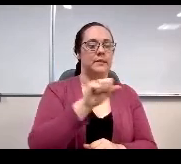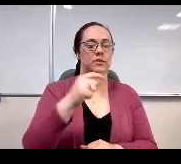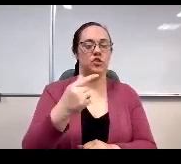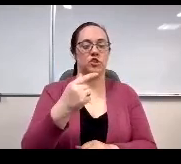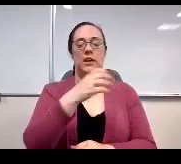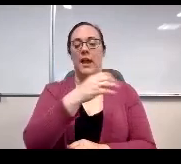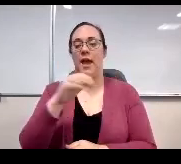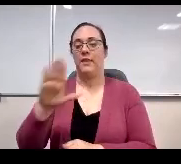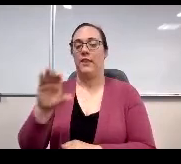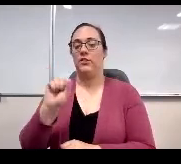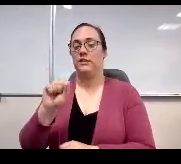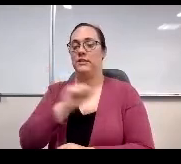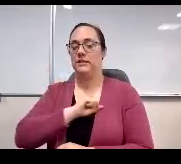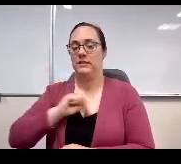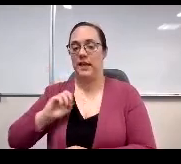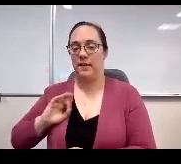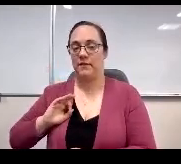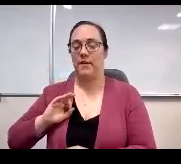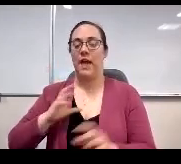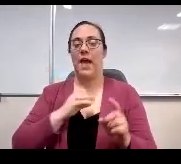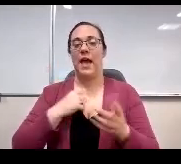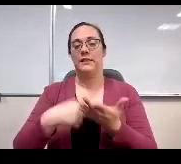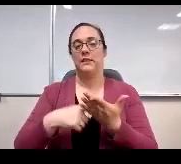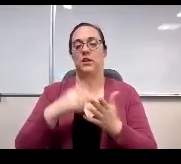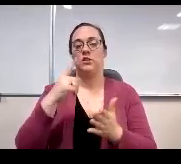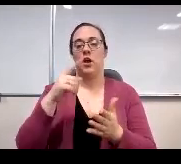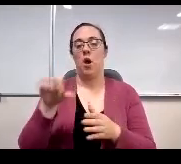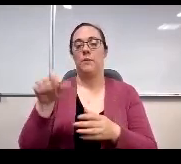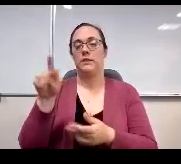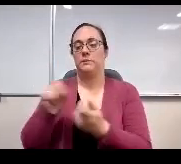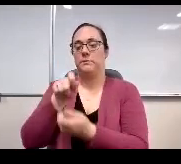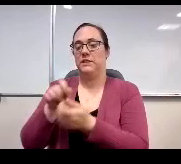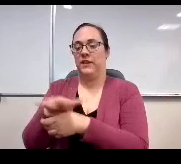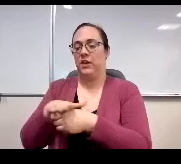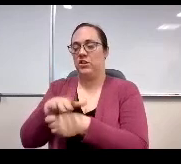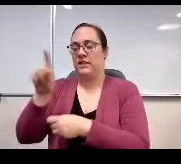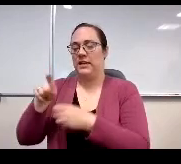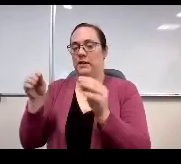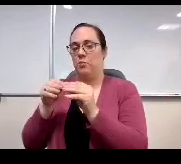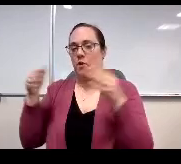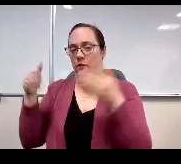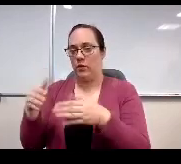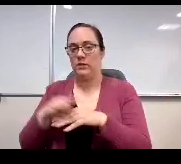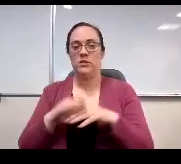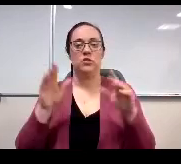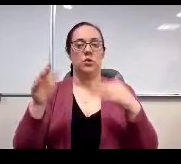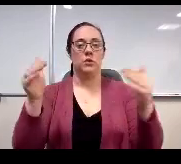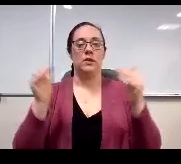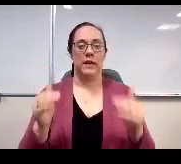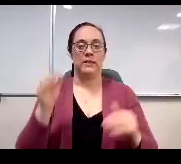After discussing areas that might need further attention. So as we move into the PowerPoint, which I know.